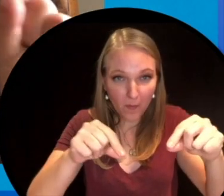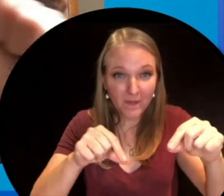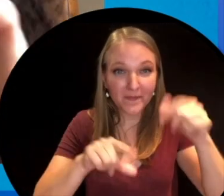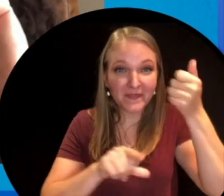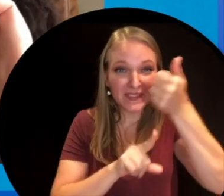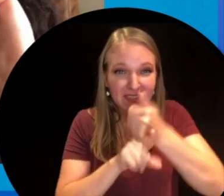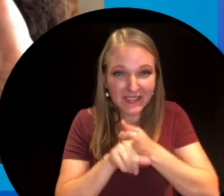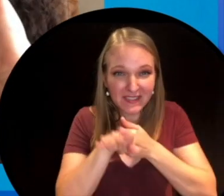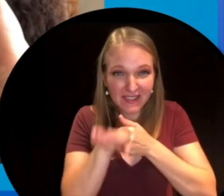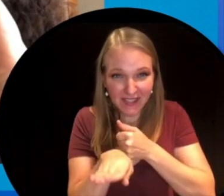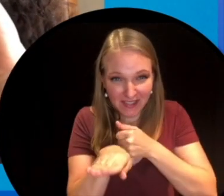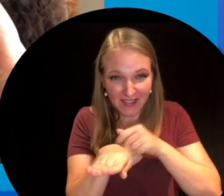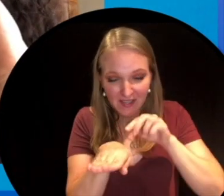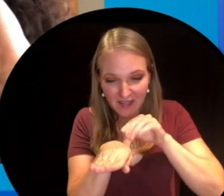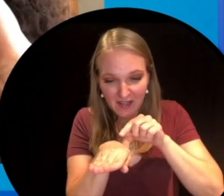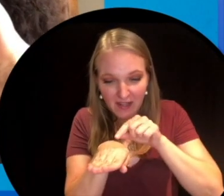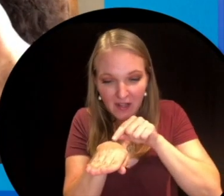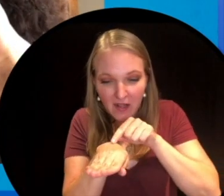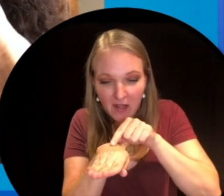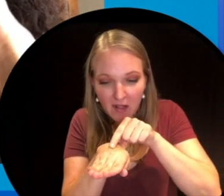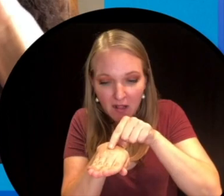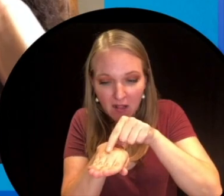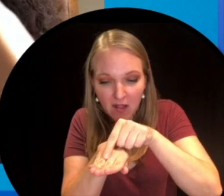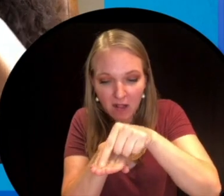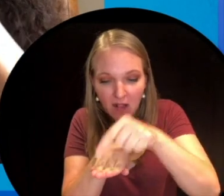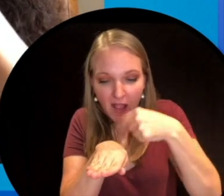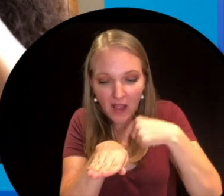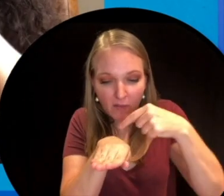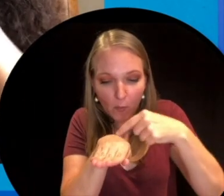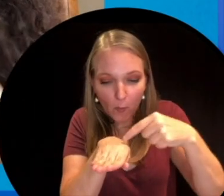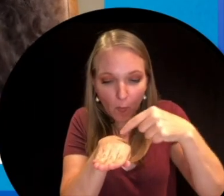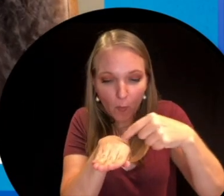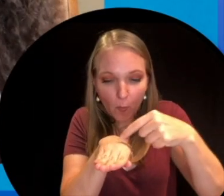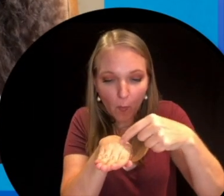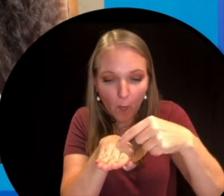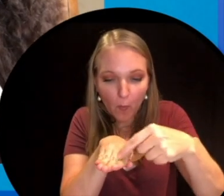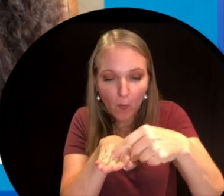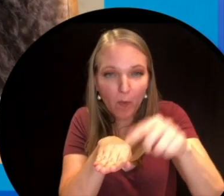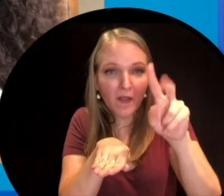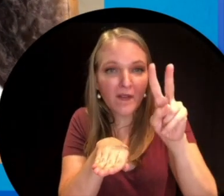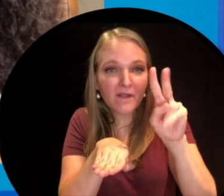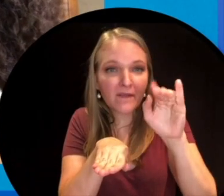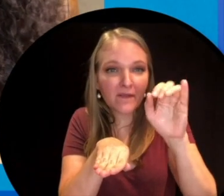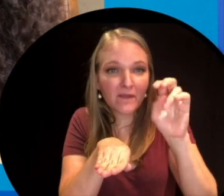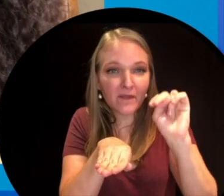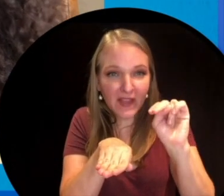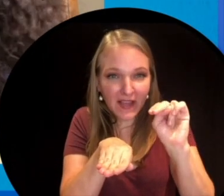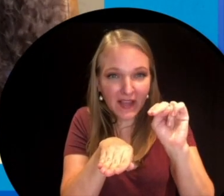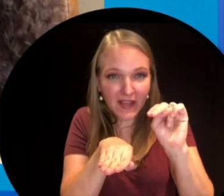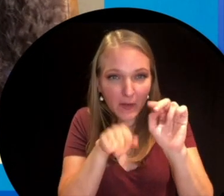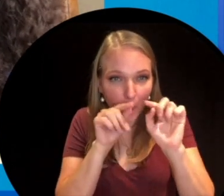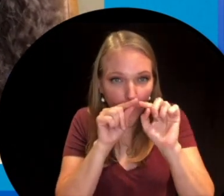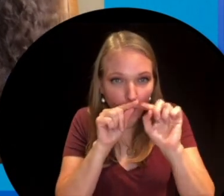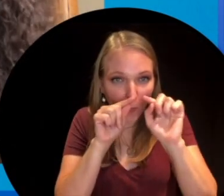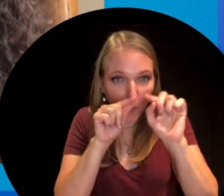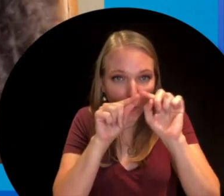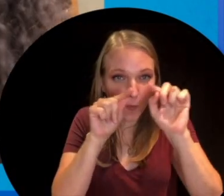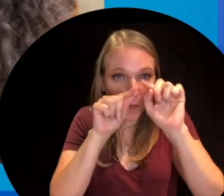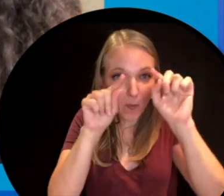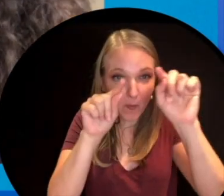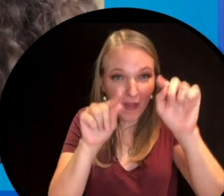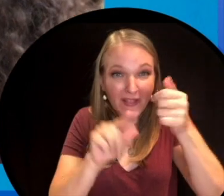And inside the leaves, the veins branch off from the centre of the leaf at the same angle and then